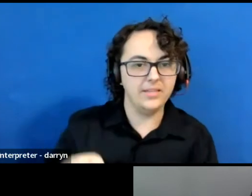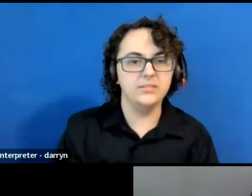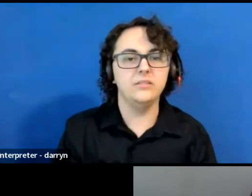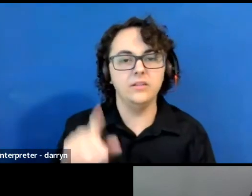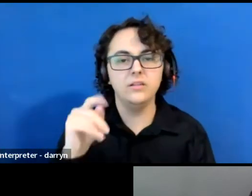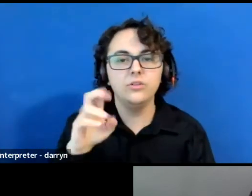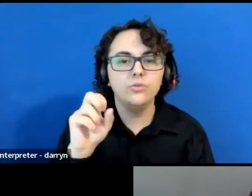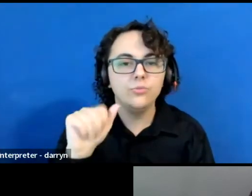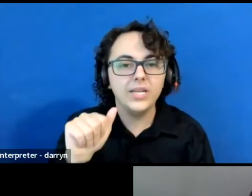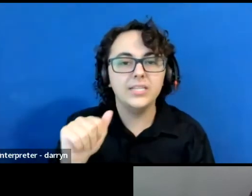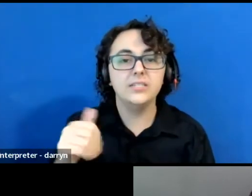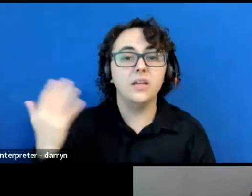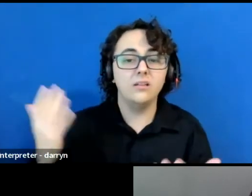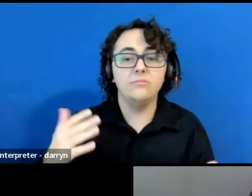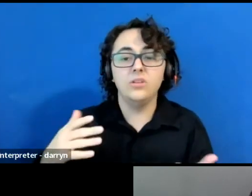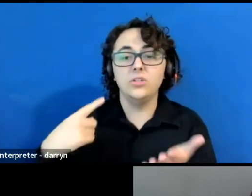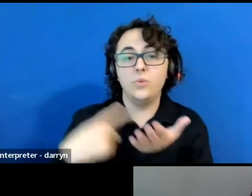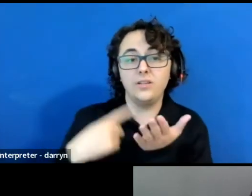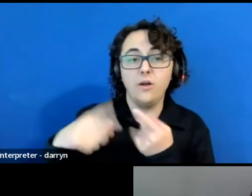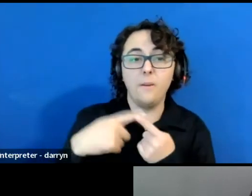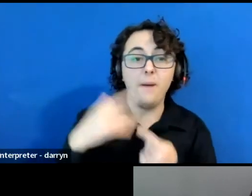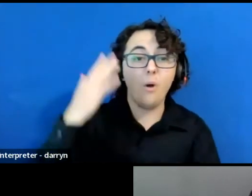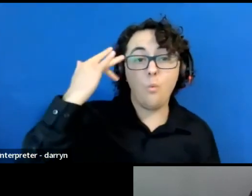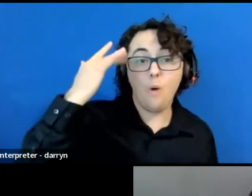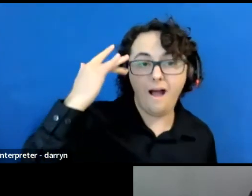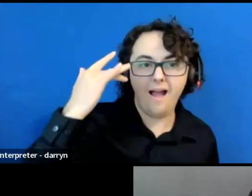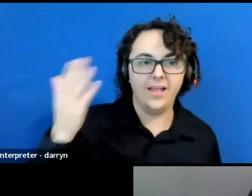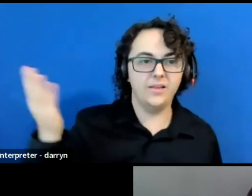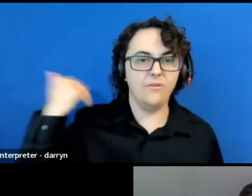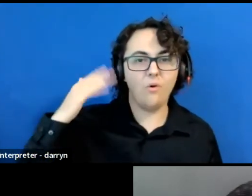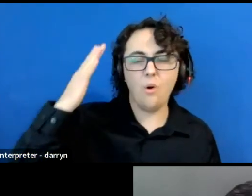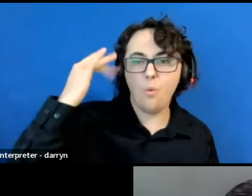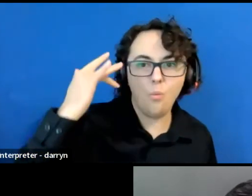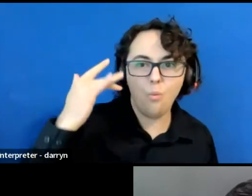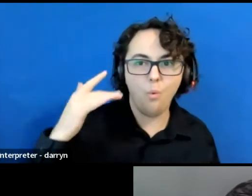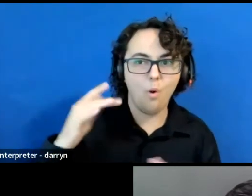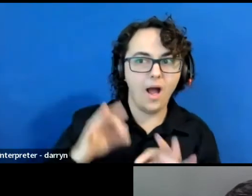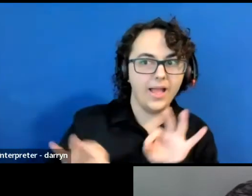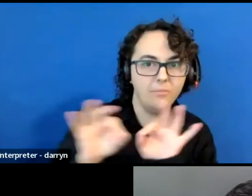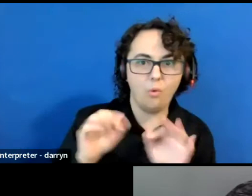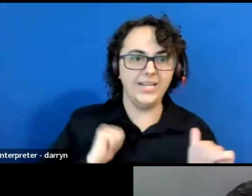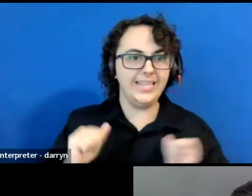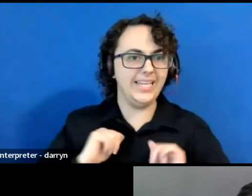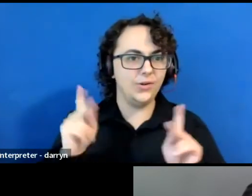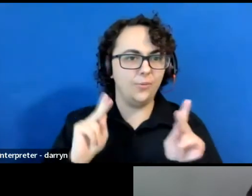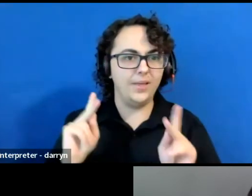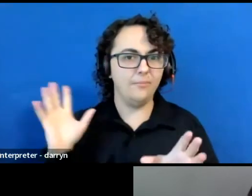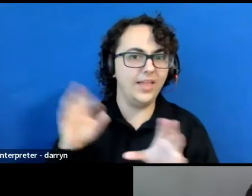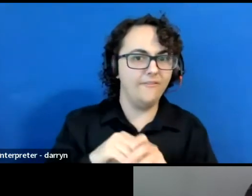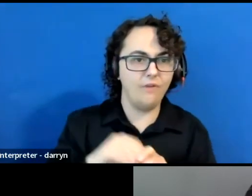take a leadership role in addressing the climate crisis? While case making continues to be important